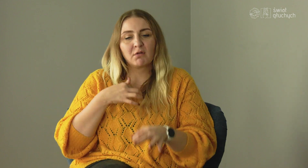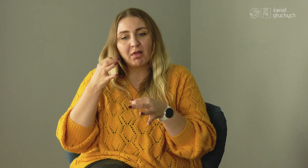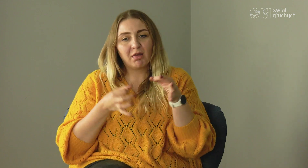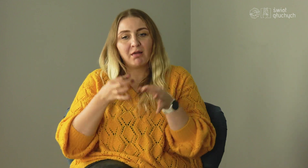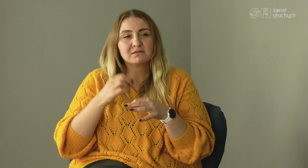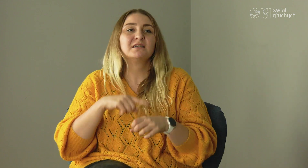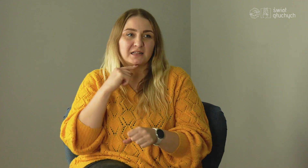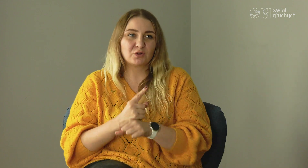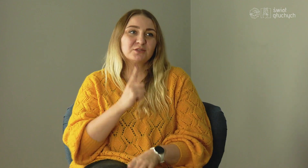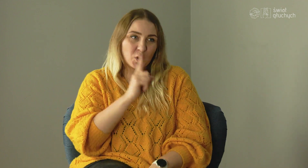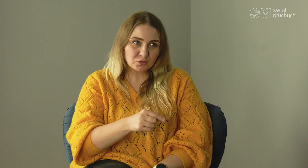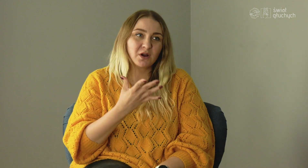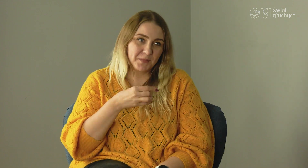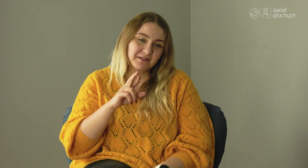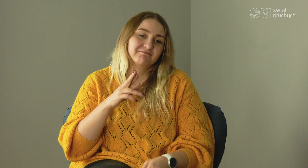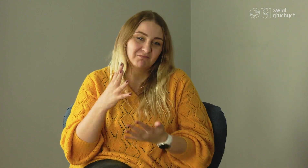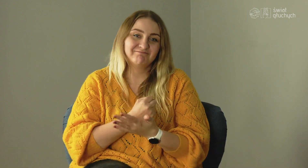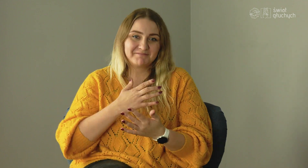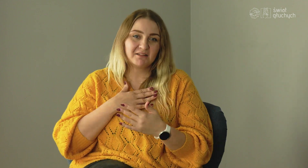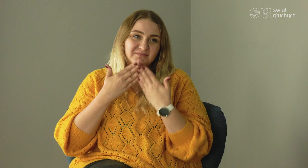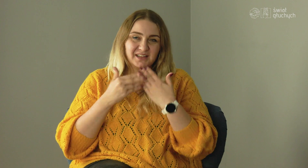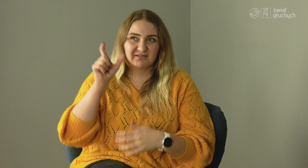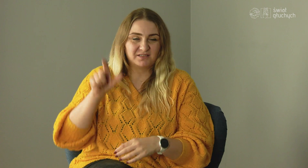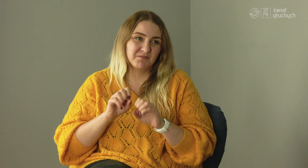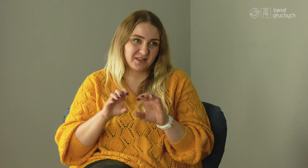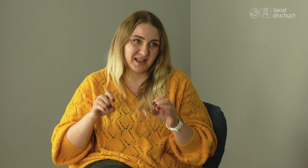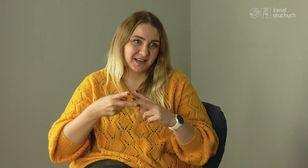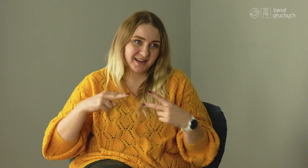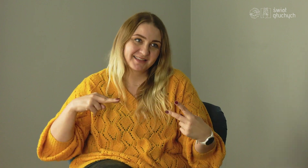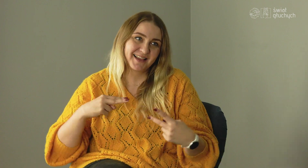Well, and I actually started thinking about it, I finally decided to start studying Master's degree, thanks to this professor.